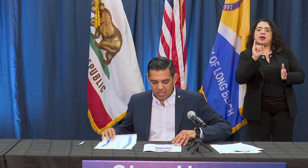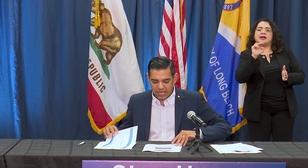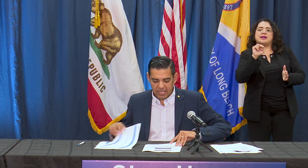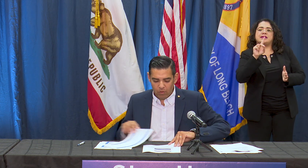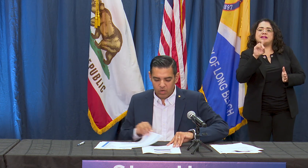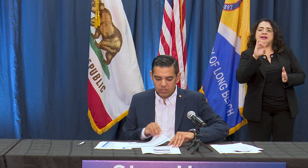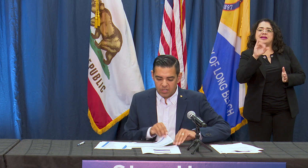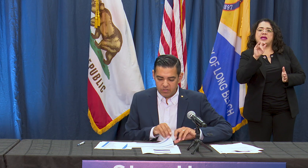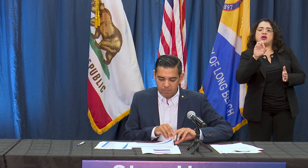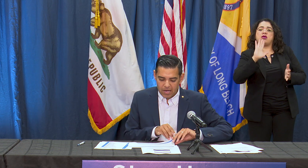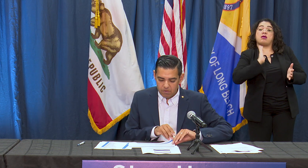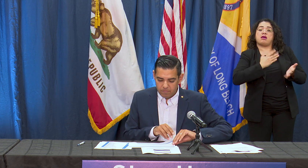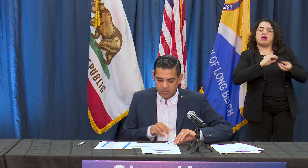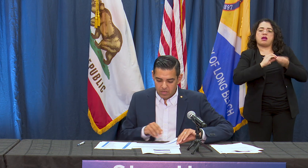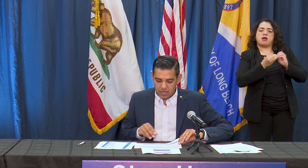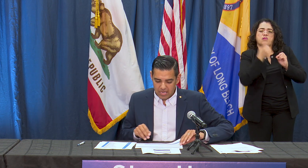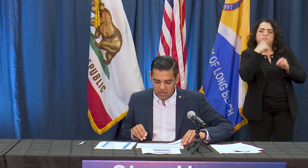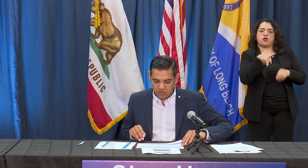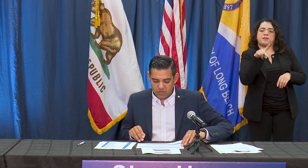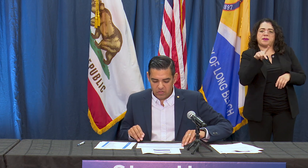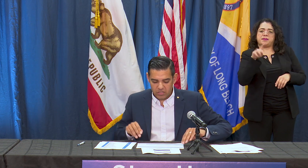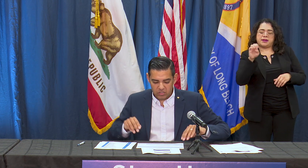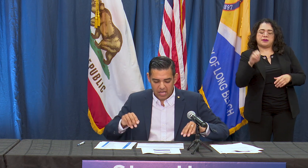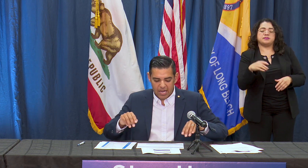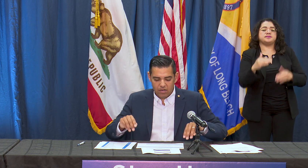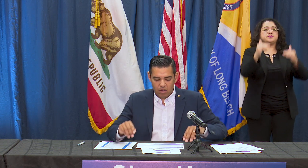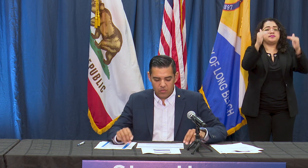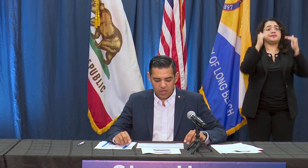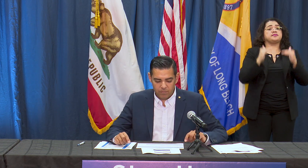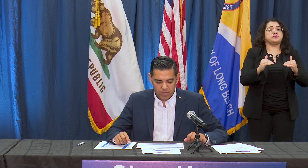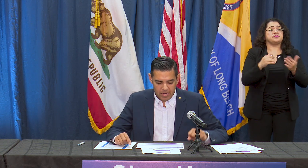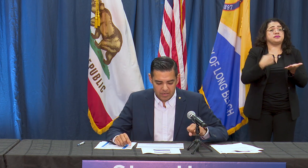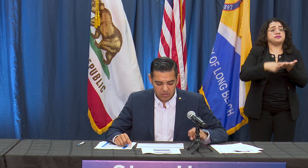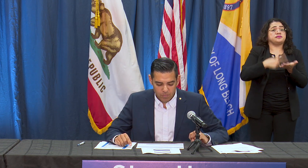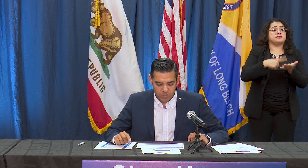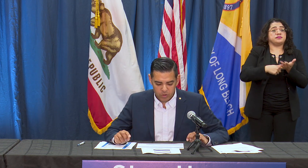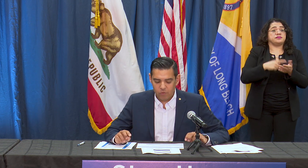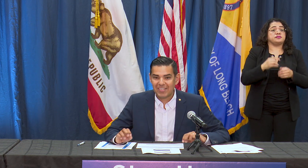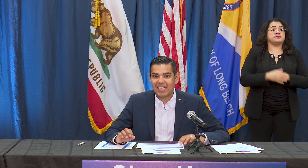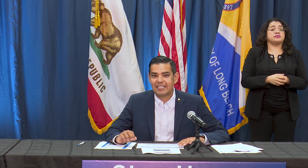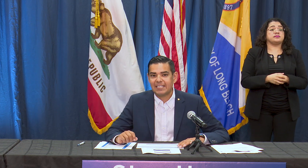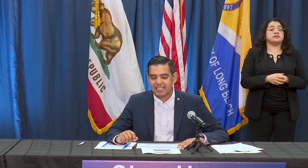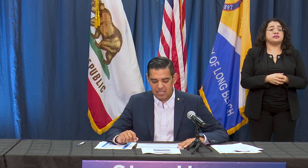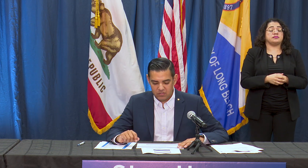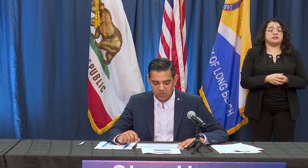slide I want to talk to you about is the slide on the number of COVID-19 cases